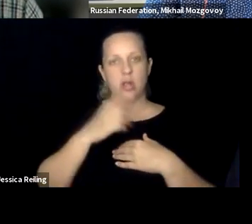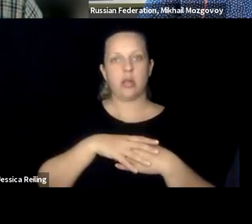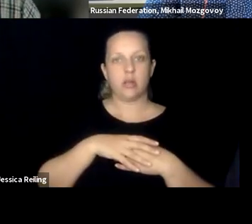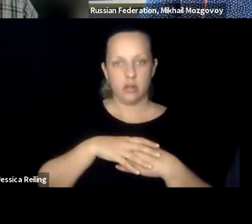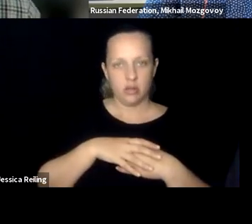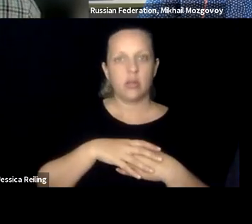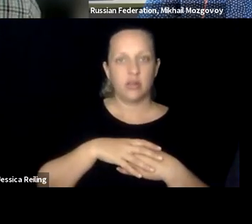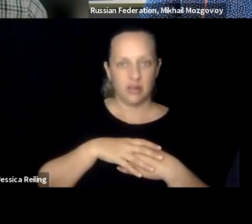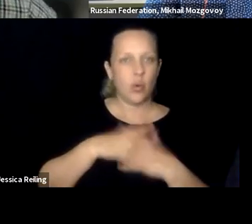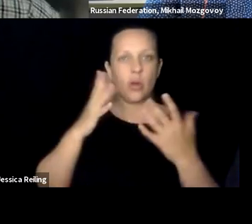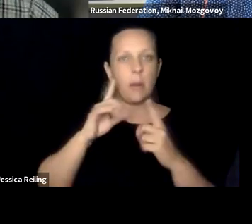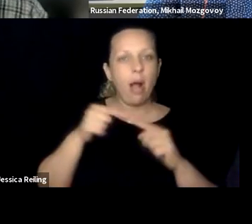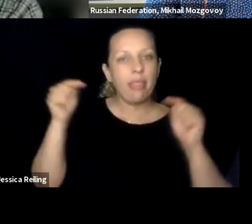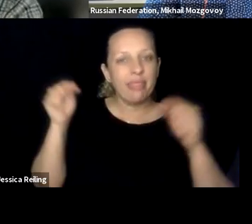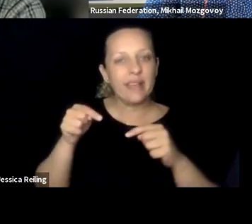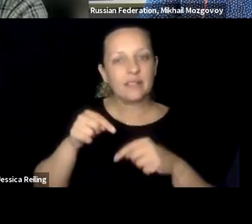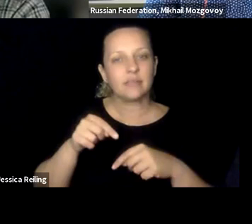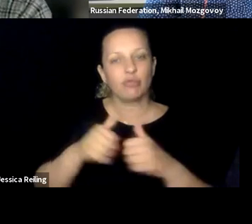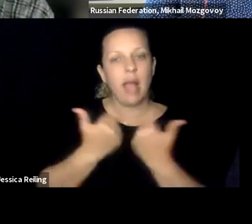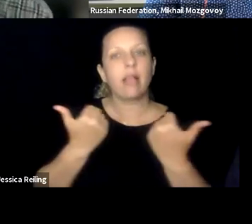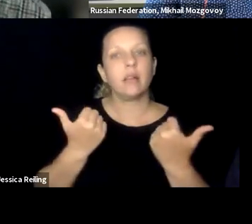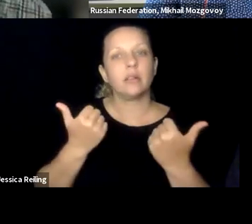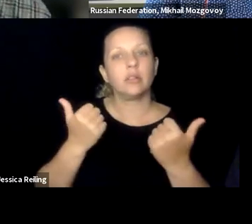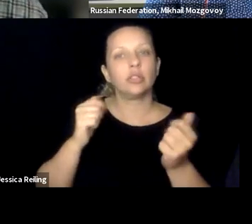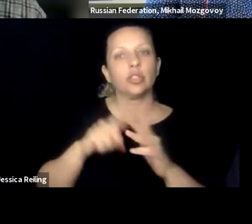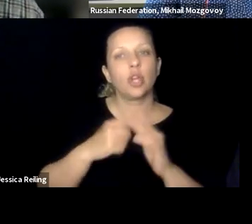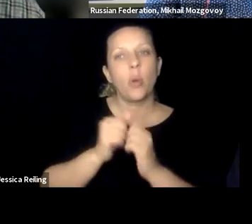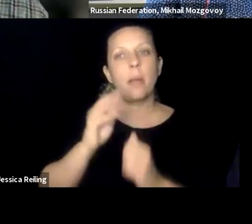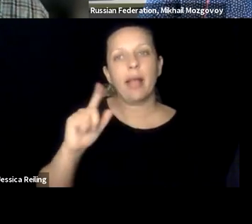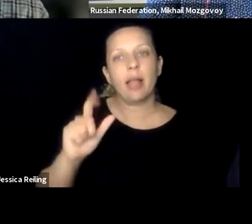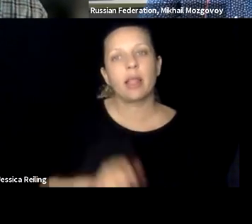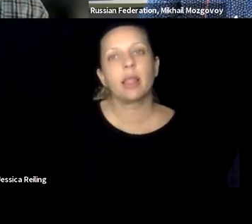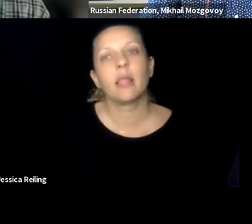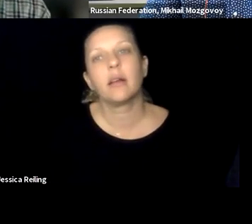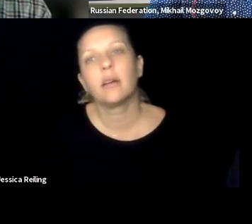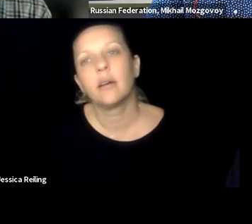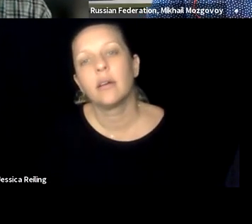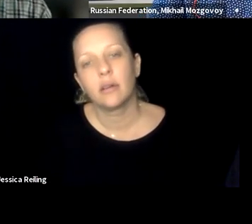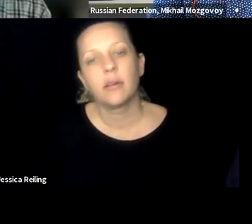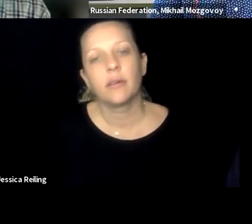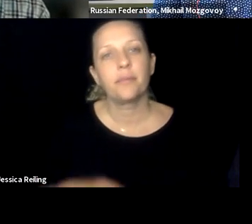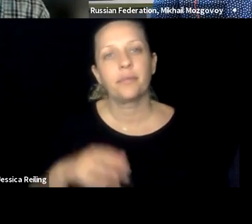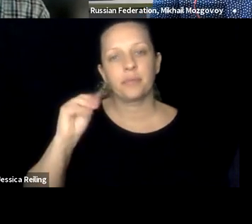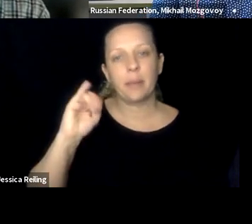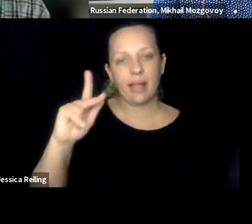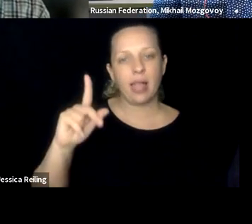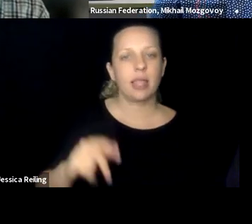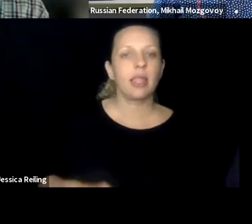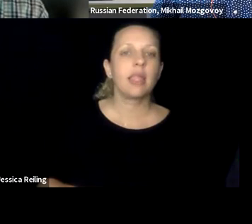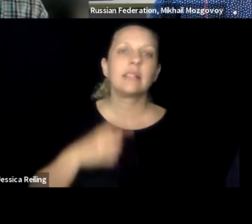focusing on these days that we can so to say get a bit of insight, what is a core focus about this? Perhaps again to start